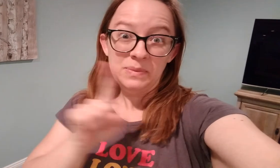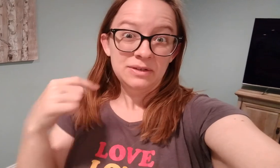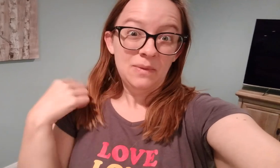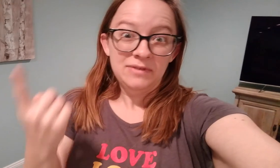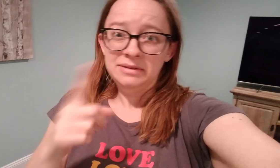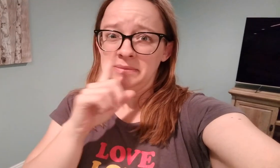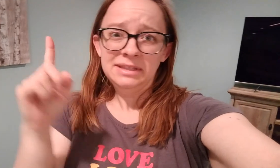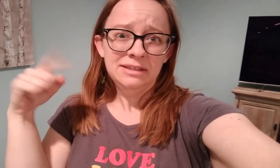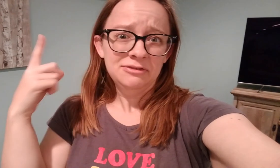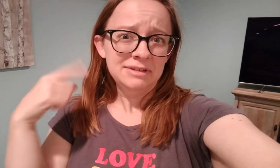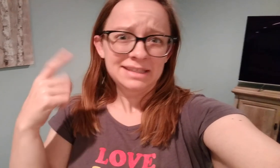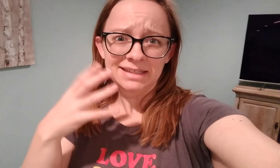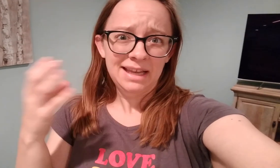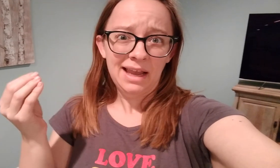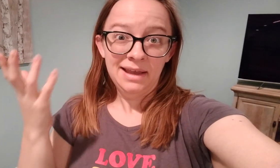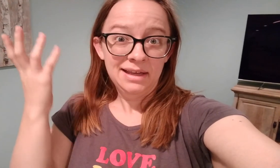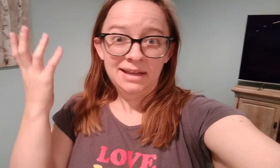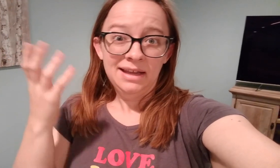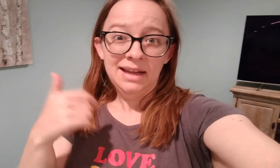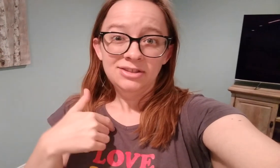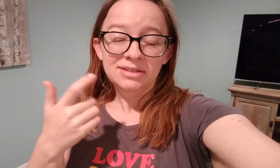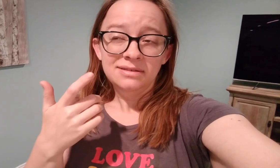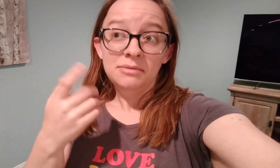but every week so far has just been really crazy.